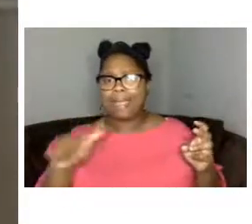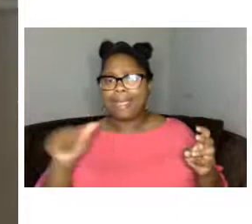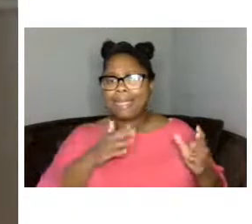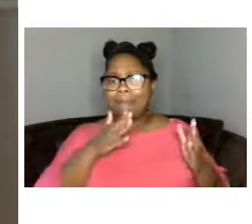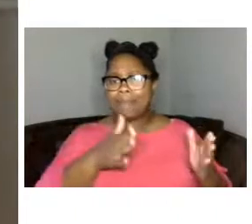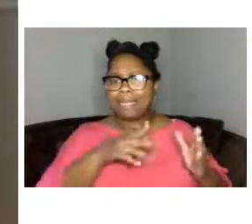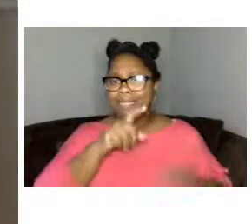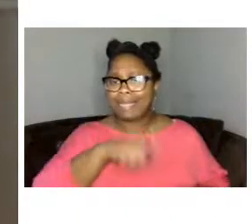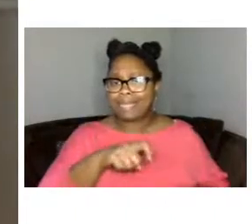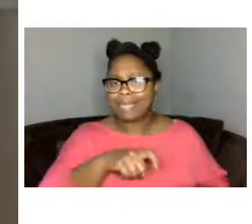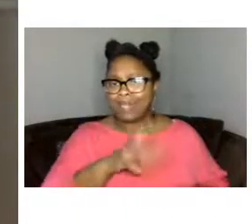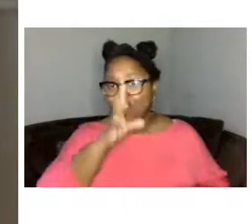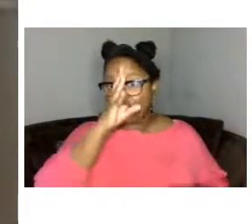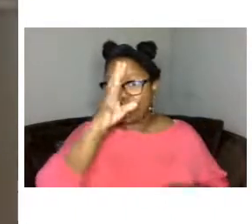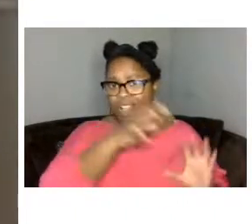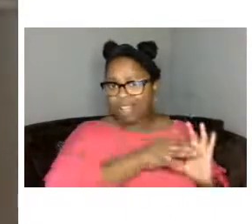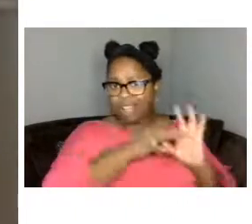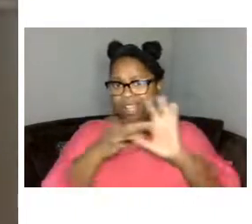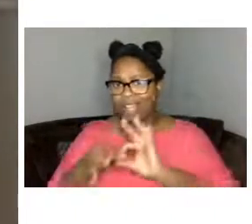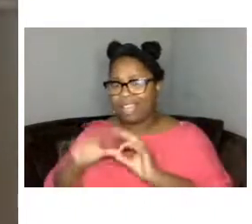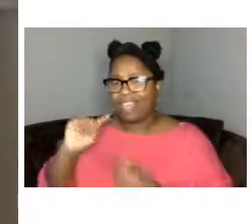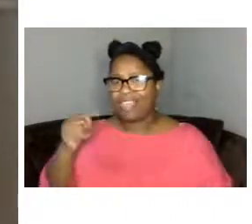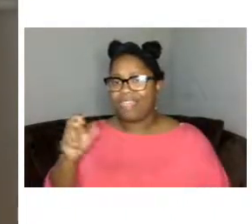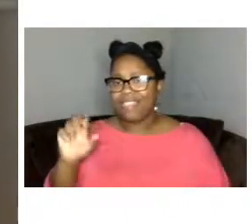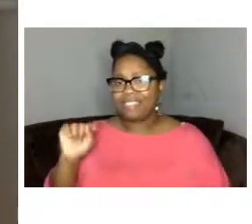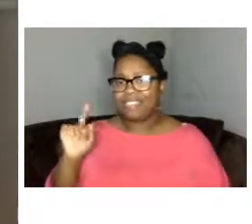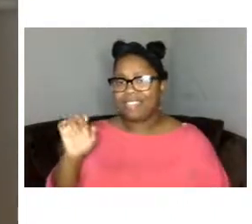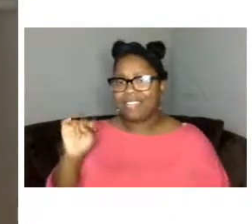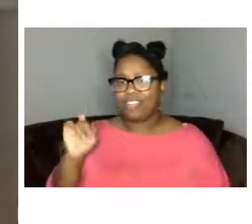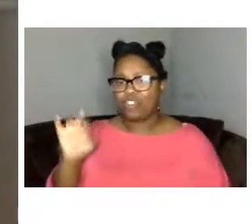with the tender bridge and the g300 squeegee squad that led to the making of